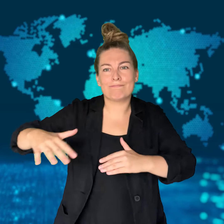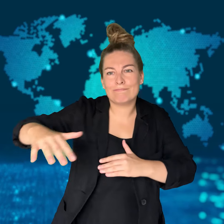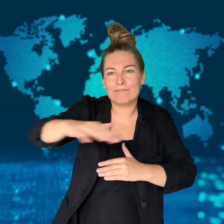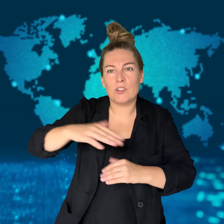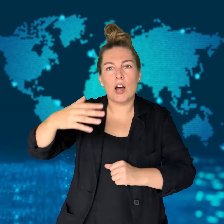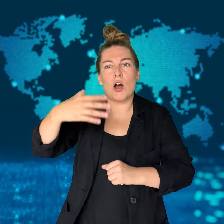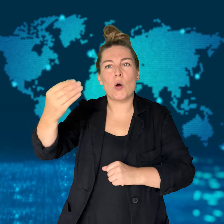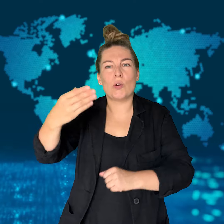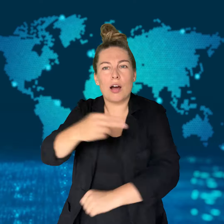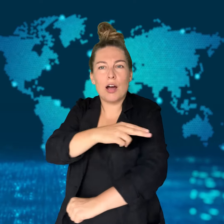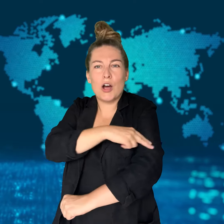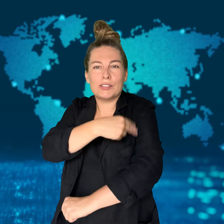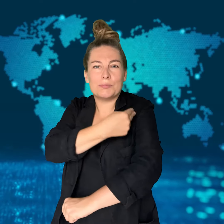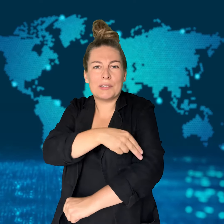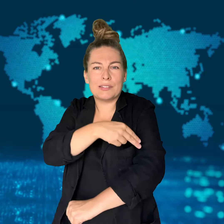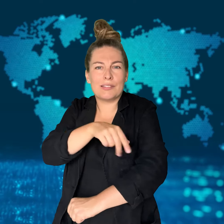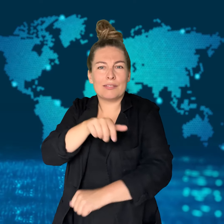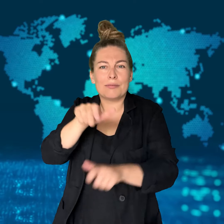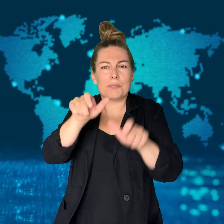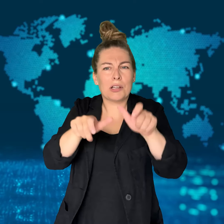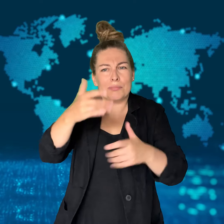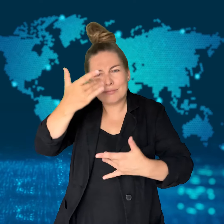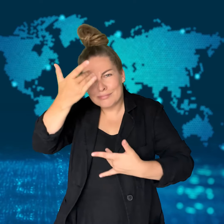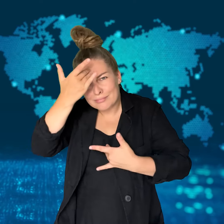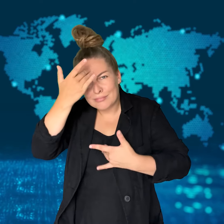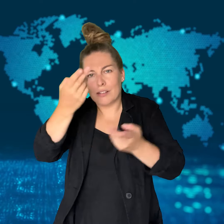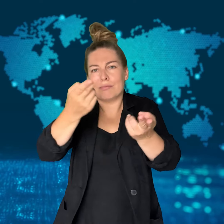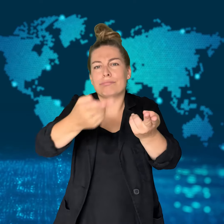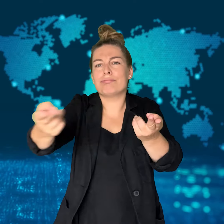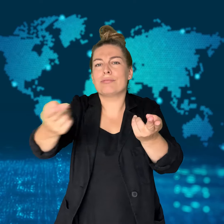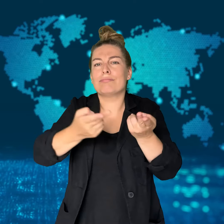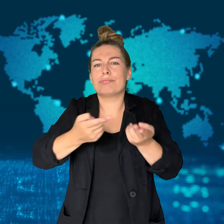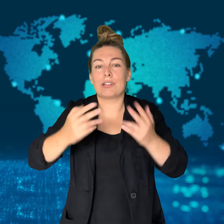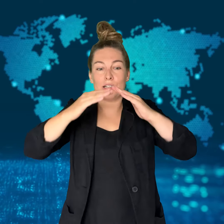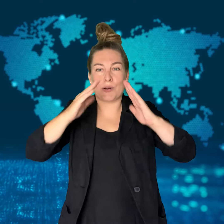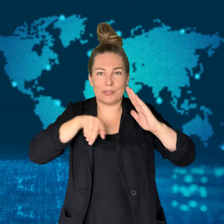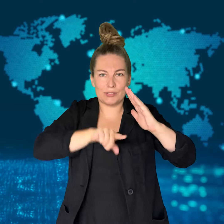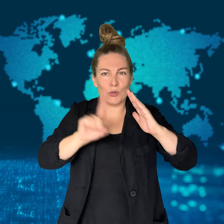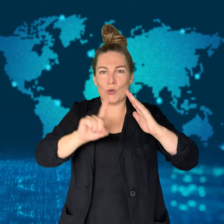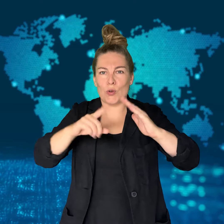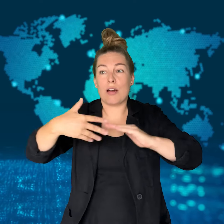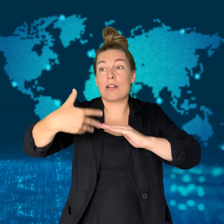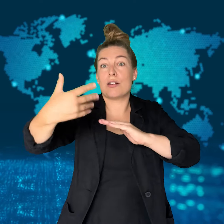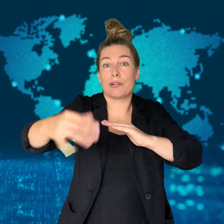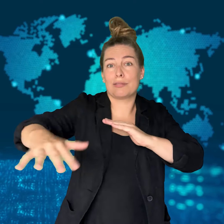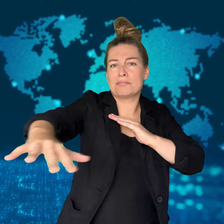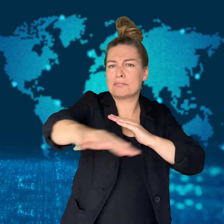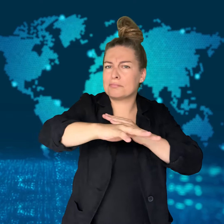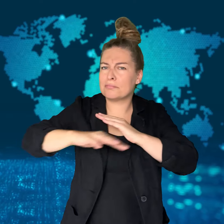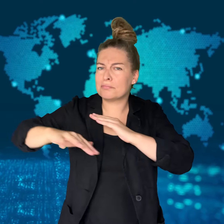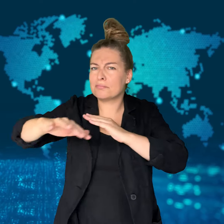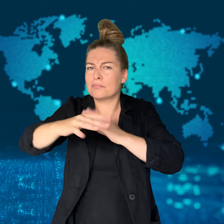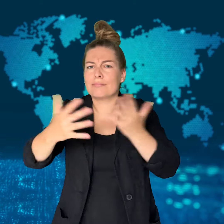There are reports that Israel's Prime Minister Netanyahu blocked plans for